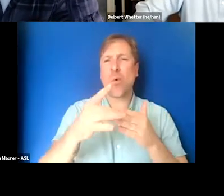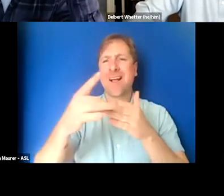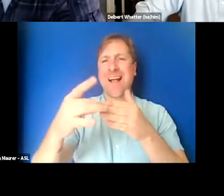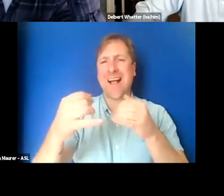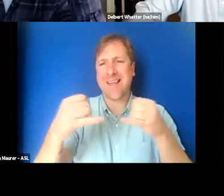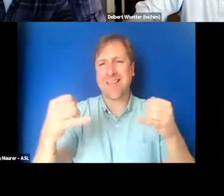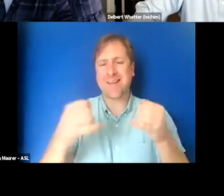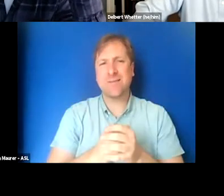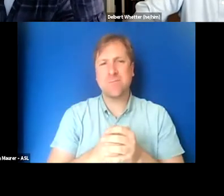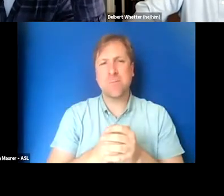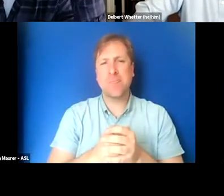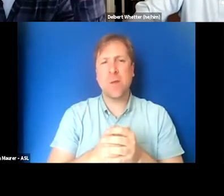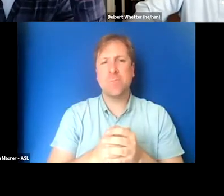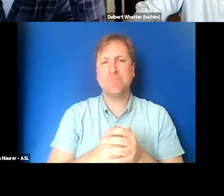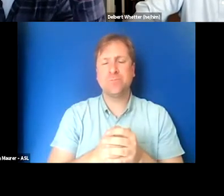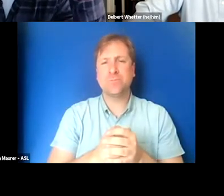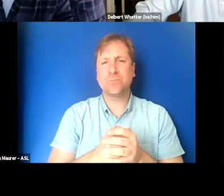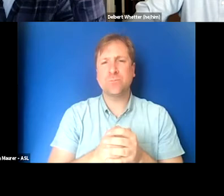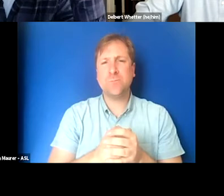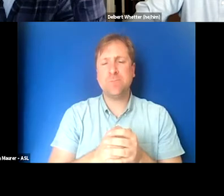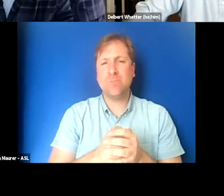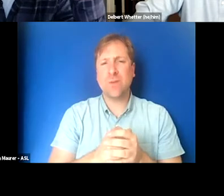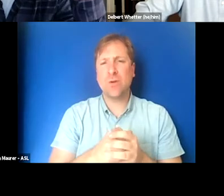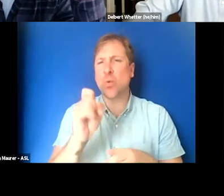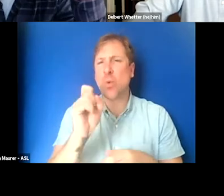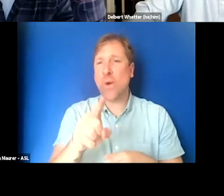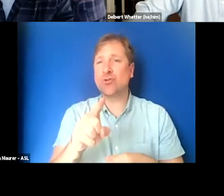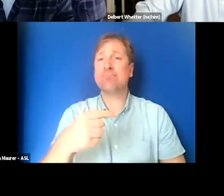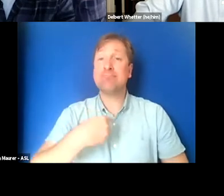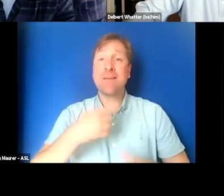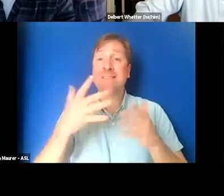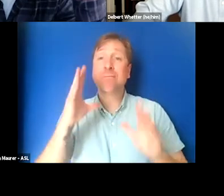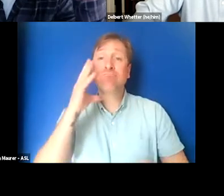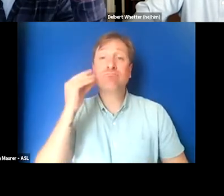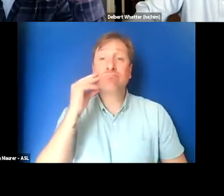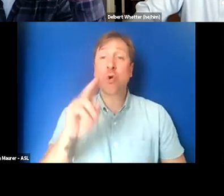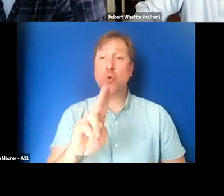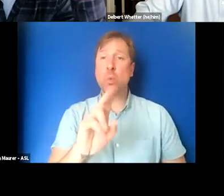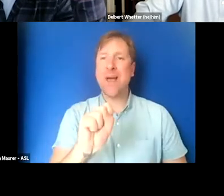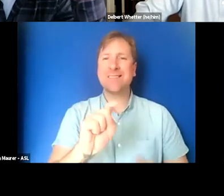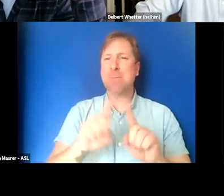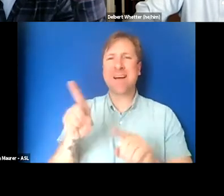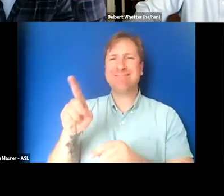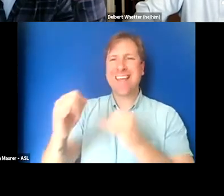So this questioner says, I am well versed in the US, but not international laws.